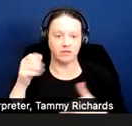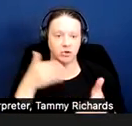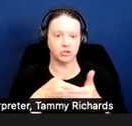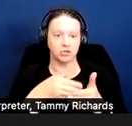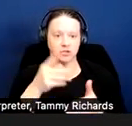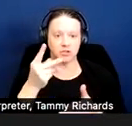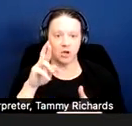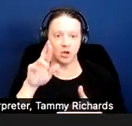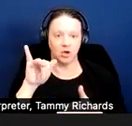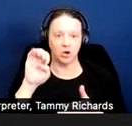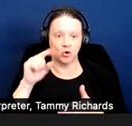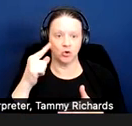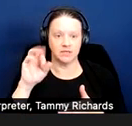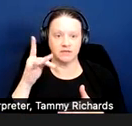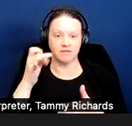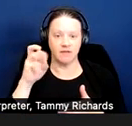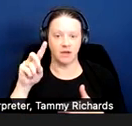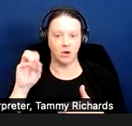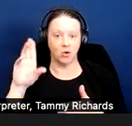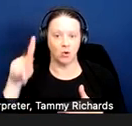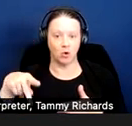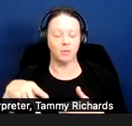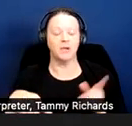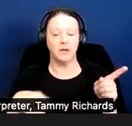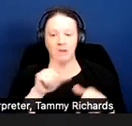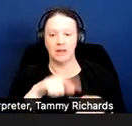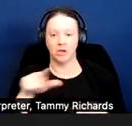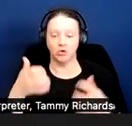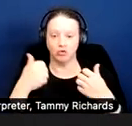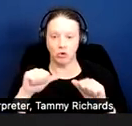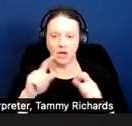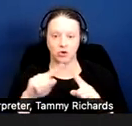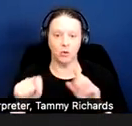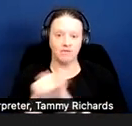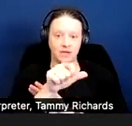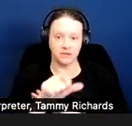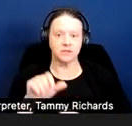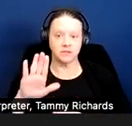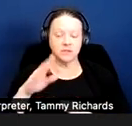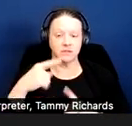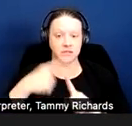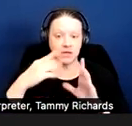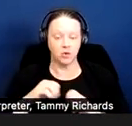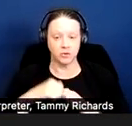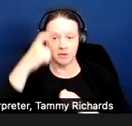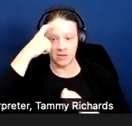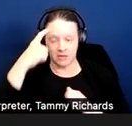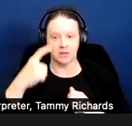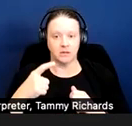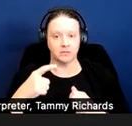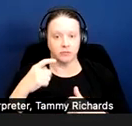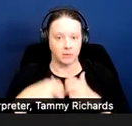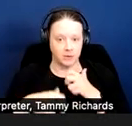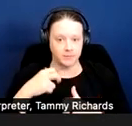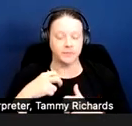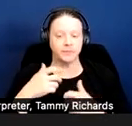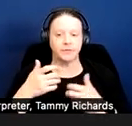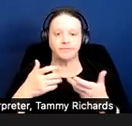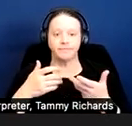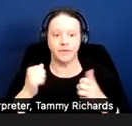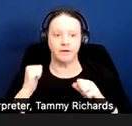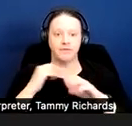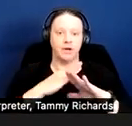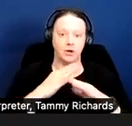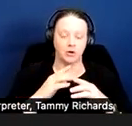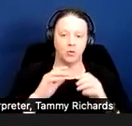where a landlord tried to evict a tenant because the tenant's ability interfered to upkeep